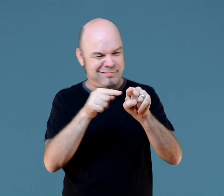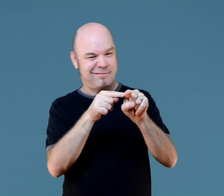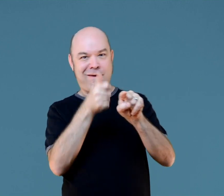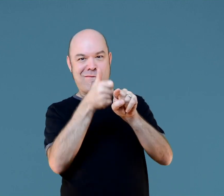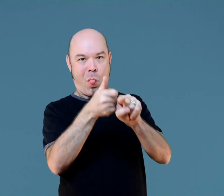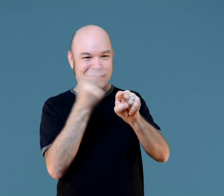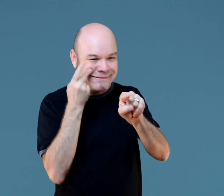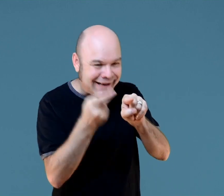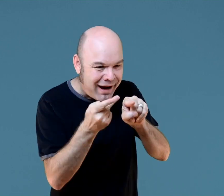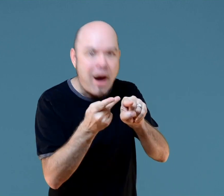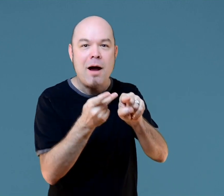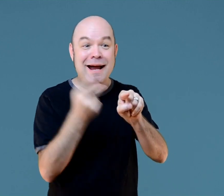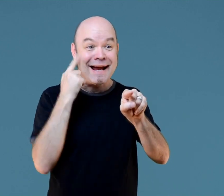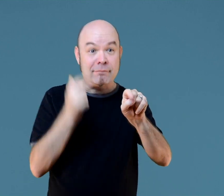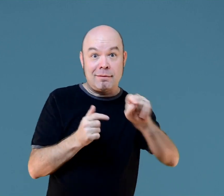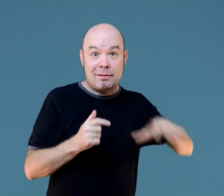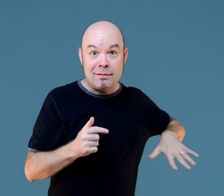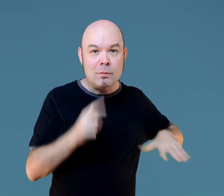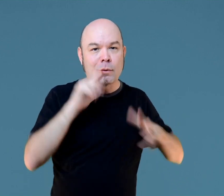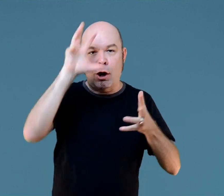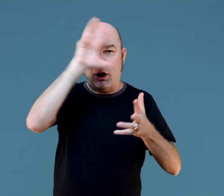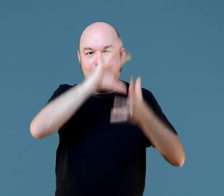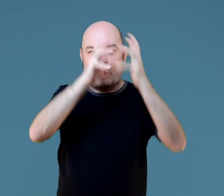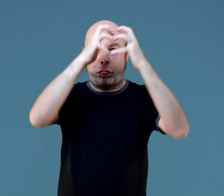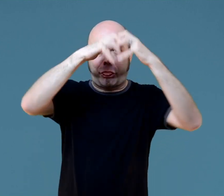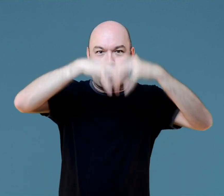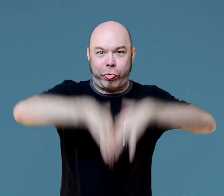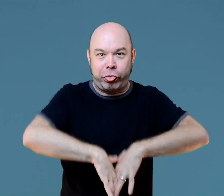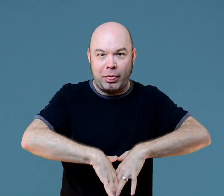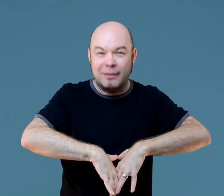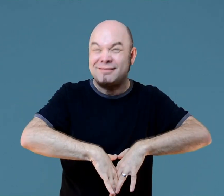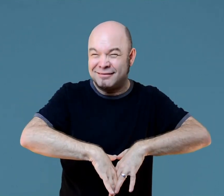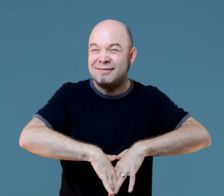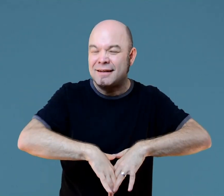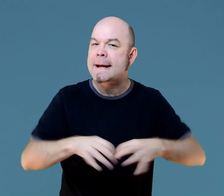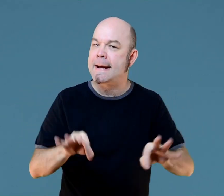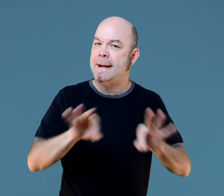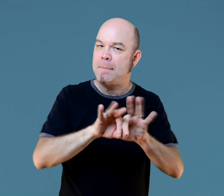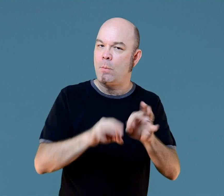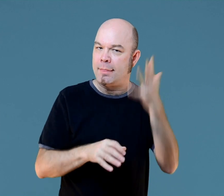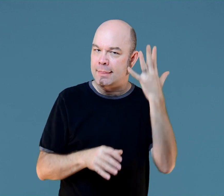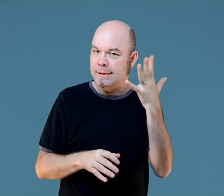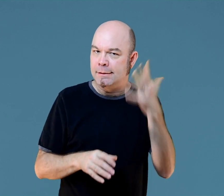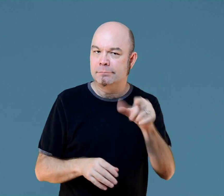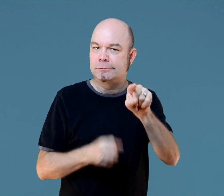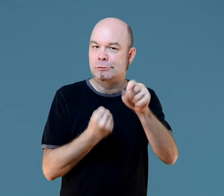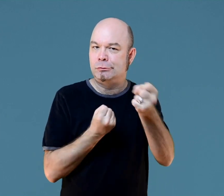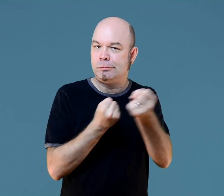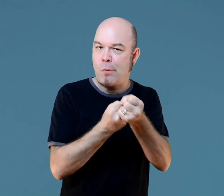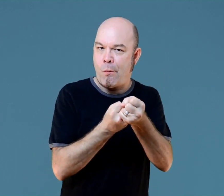You follow, you look for that point. If you didn't have that hand as a reference point you'd be lost. So it's important, you hold it